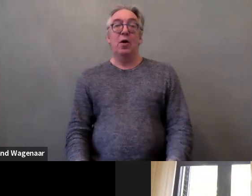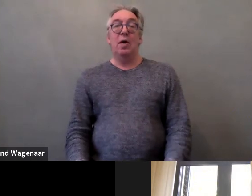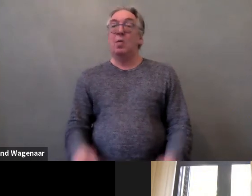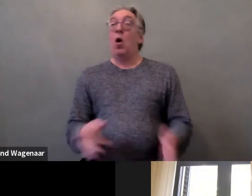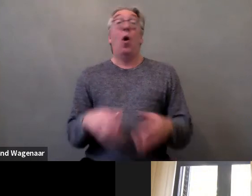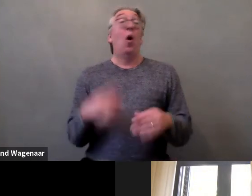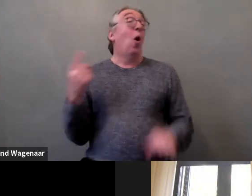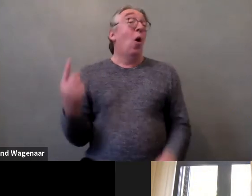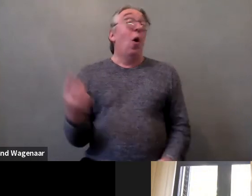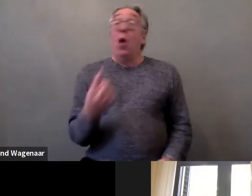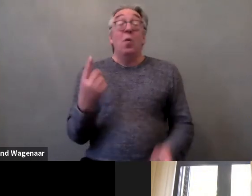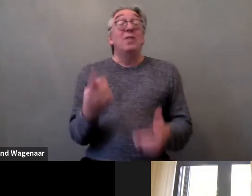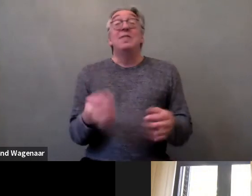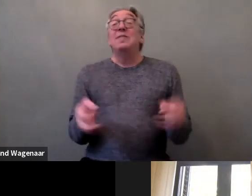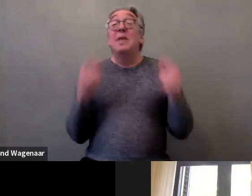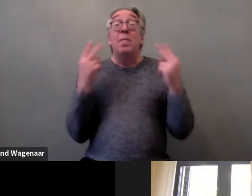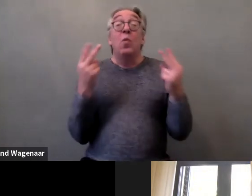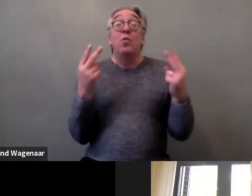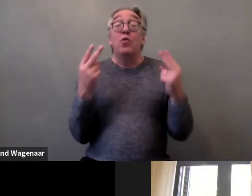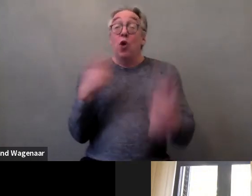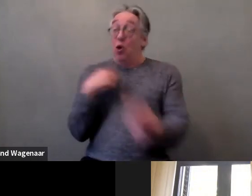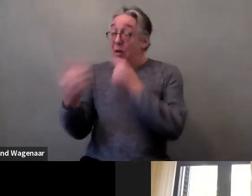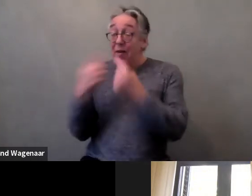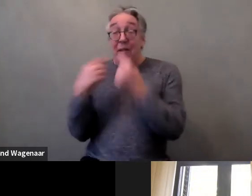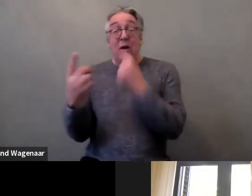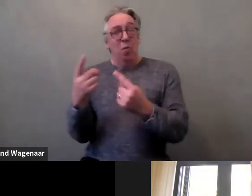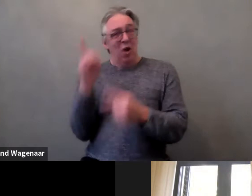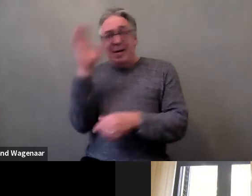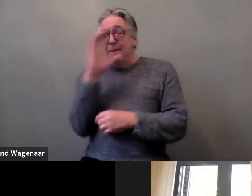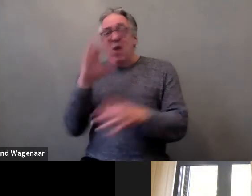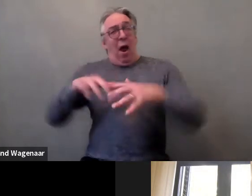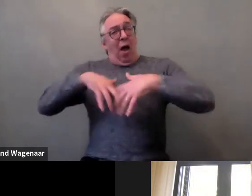finding ways to make the conversation appropriate for them